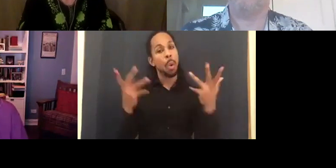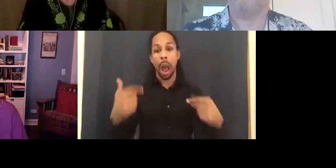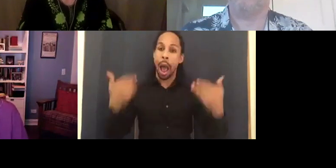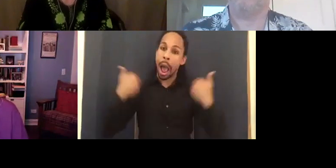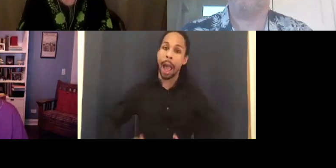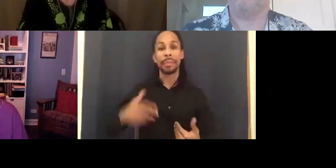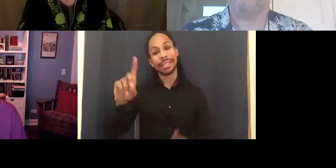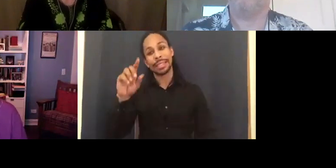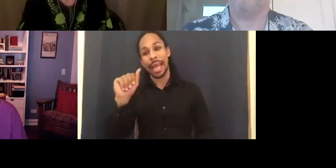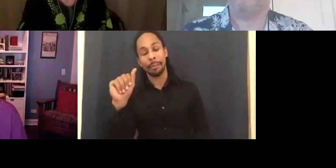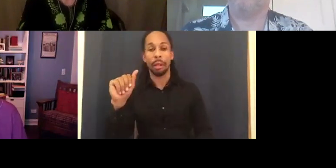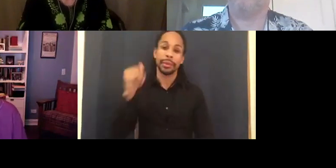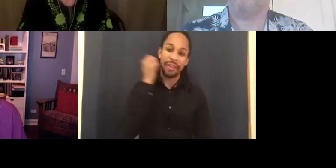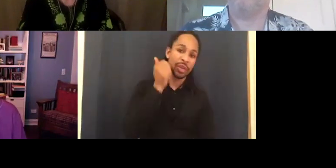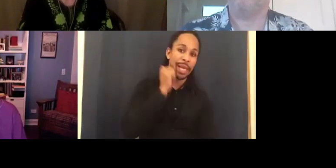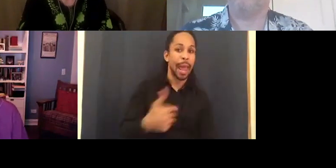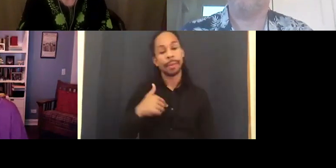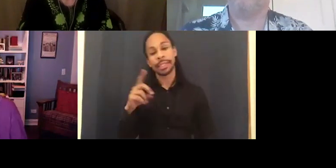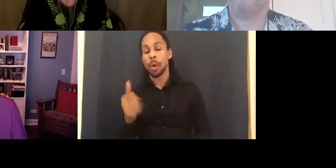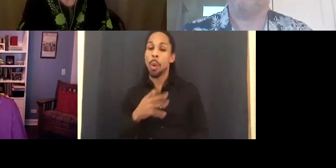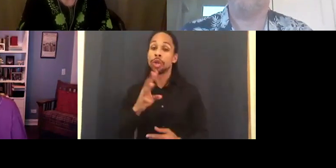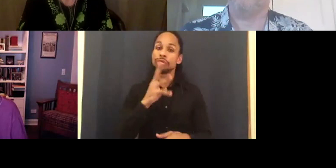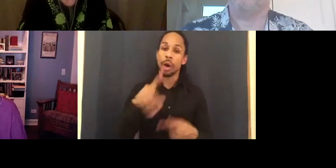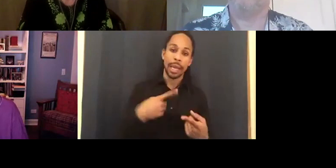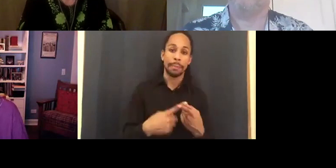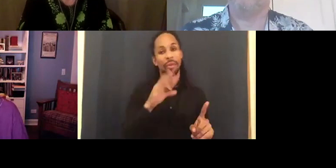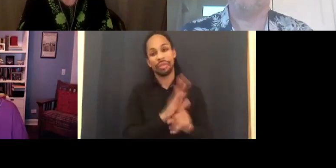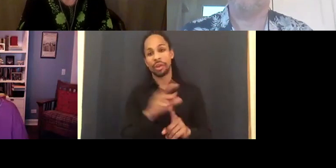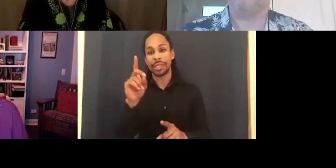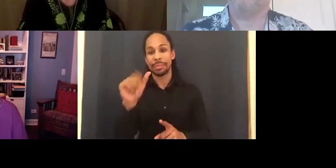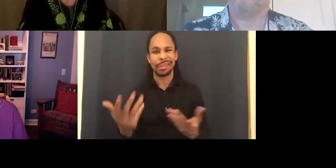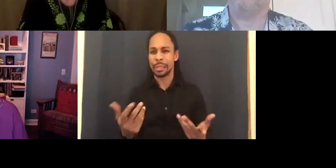Or talking about their disability? I don't know.